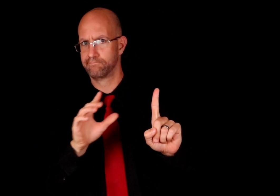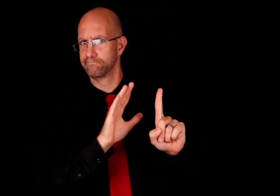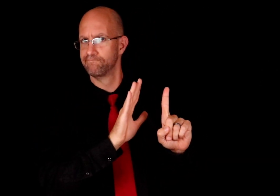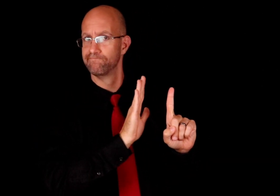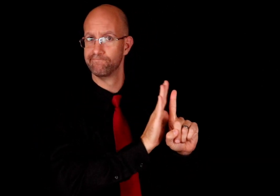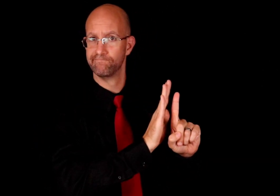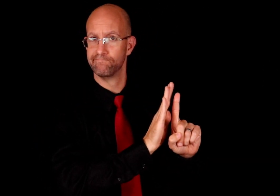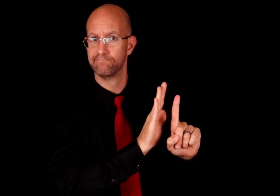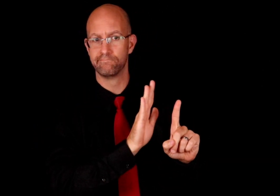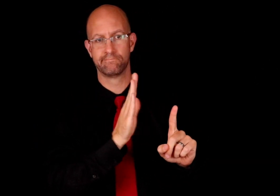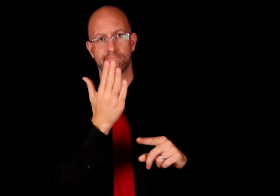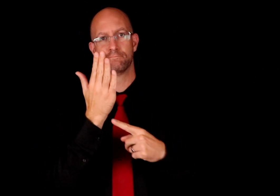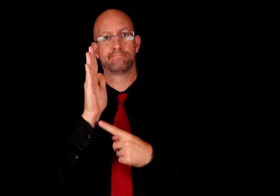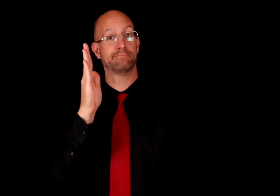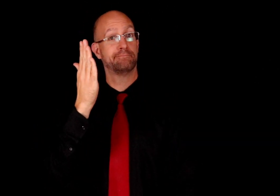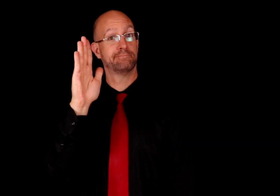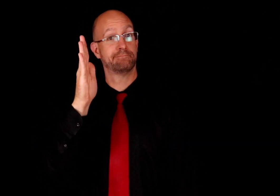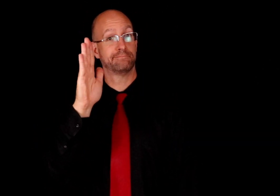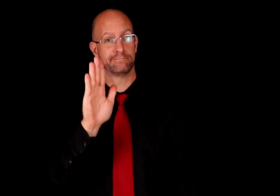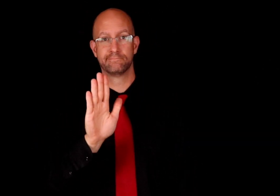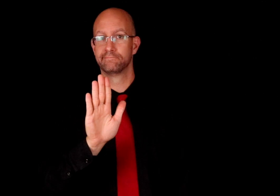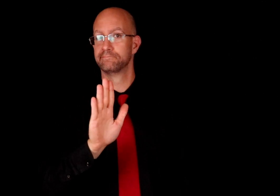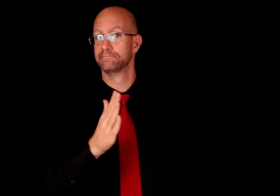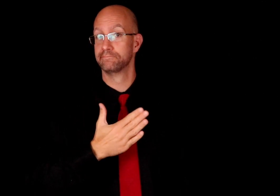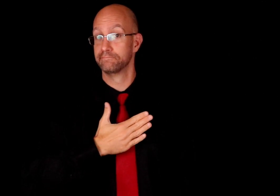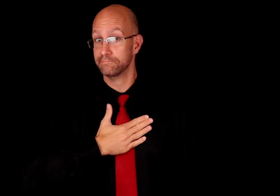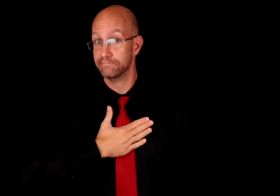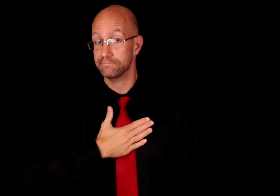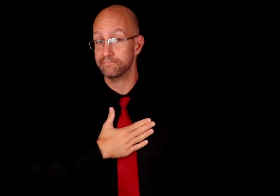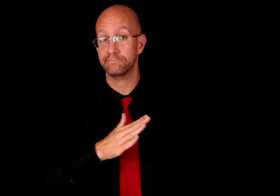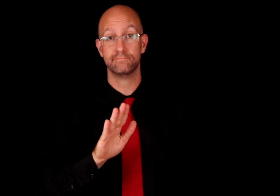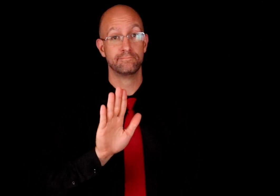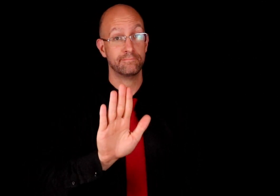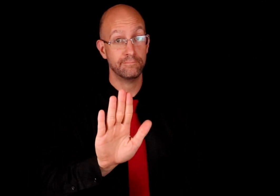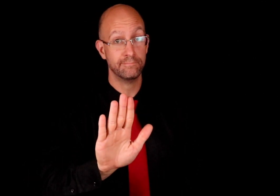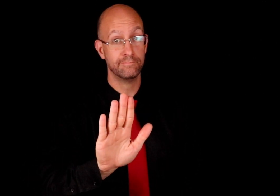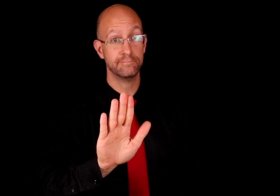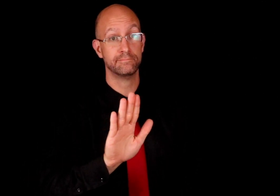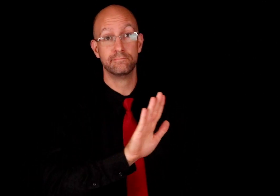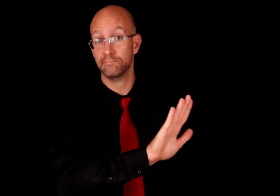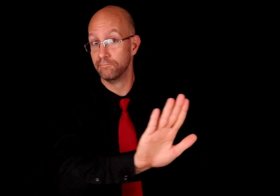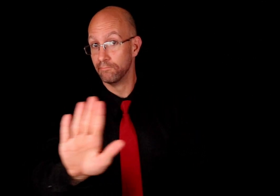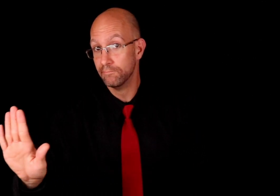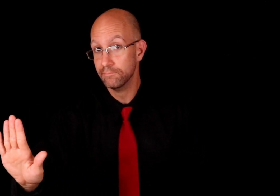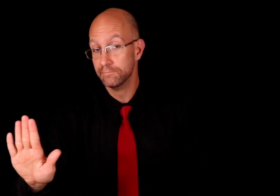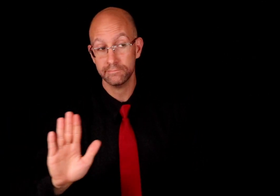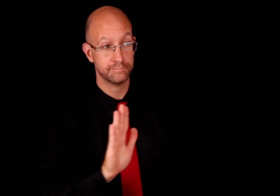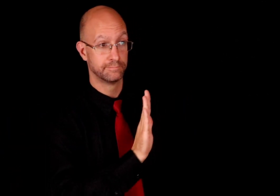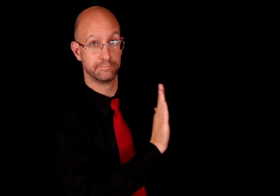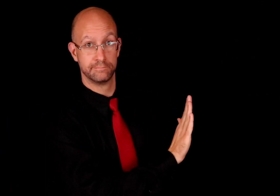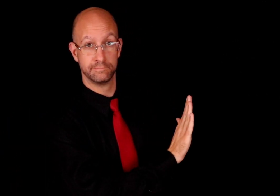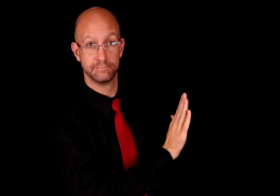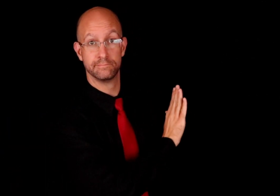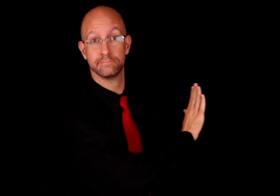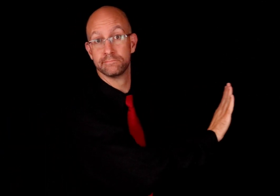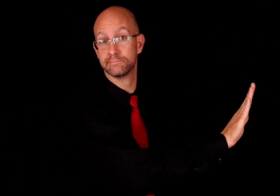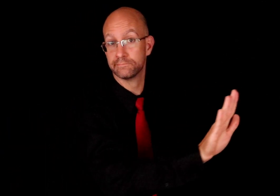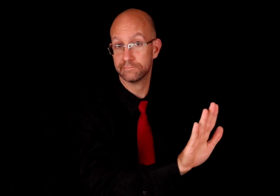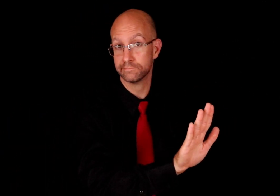To show that its his or hers, use the open-B handshape. MY, YOUR, YOUR (PLURAL) HIS/HER, THEIR